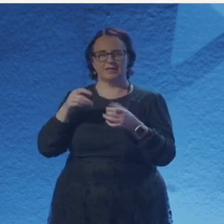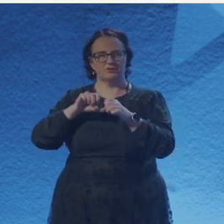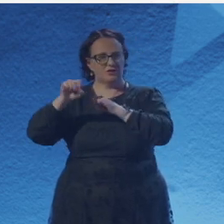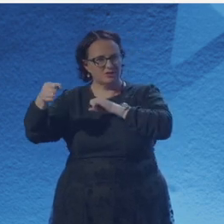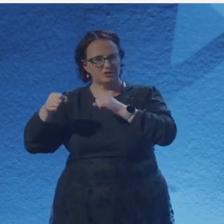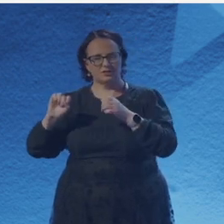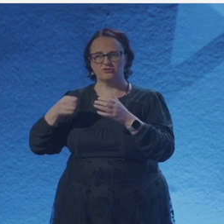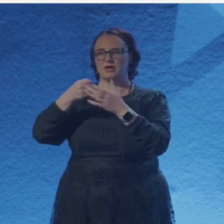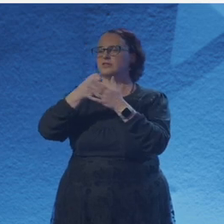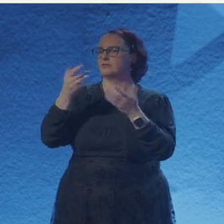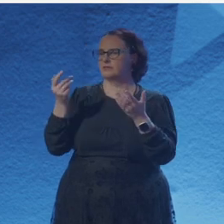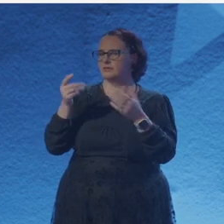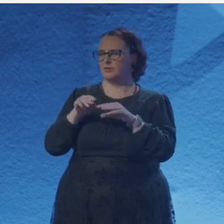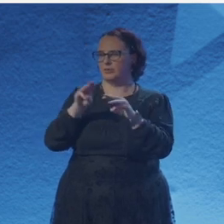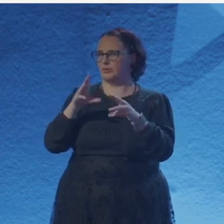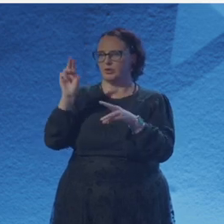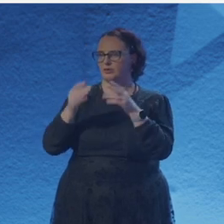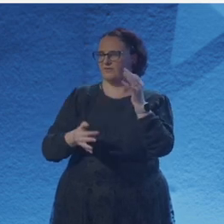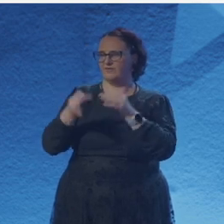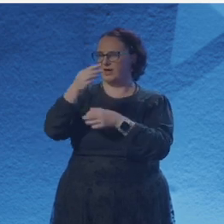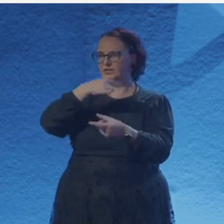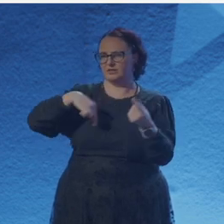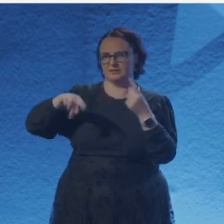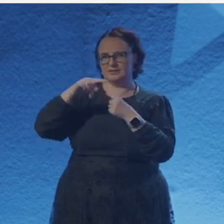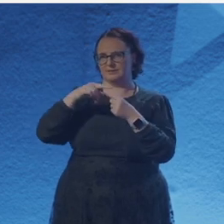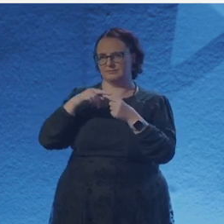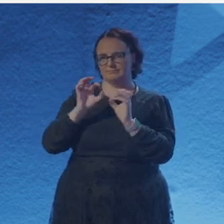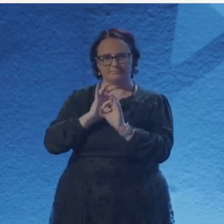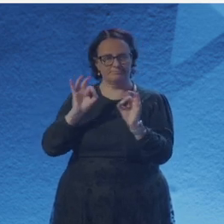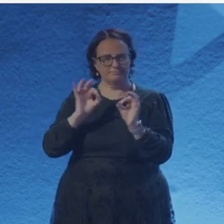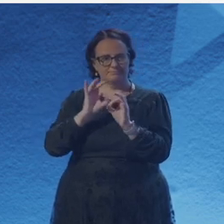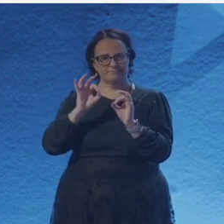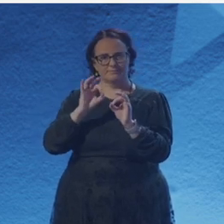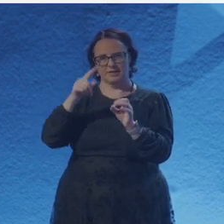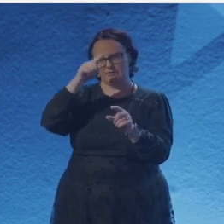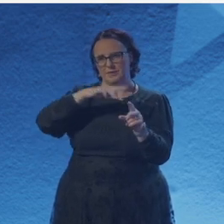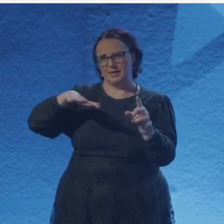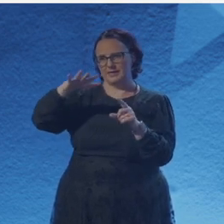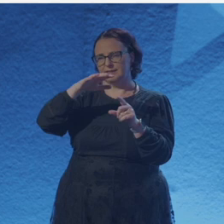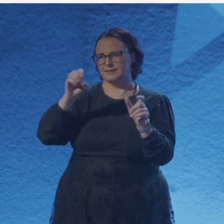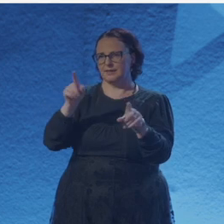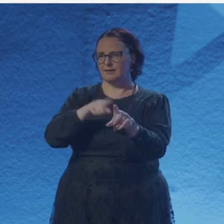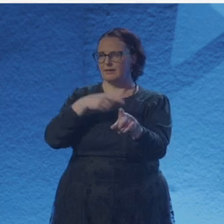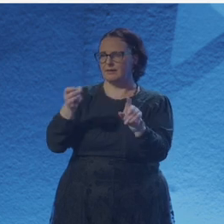dreamt of being soft, of tending tender things, of hiding, of my future daughter,